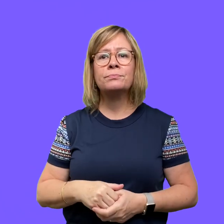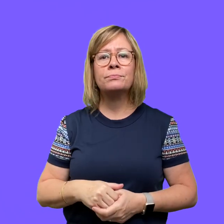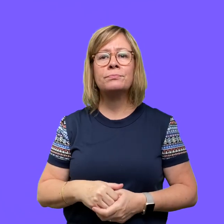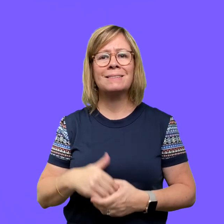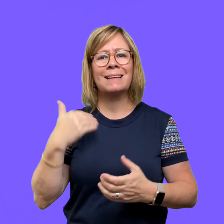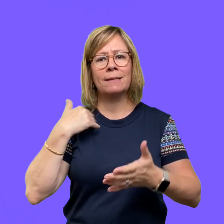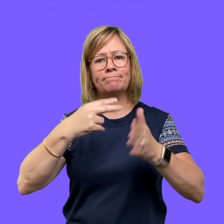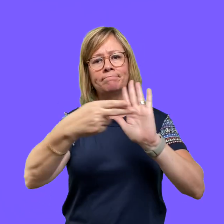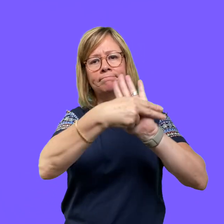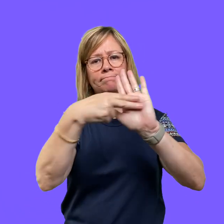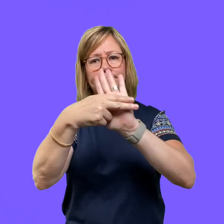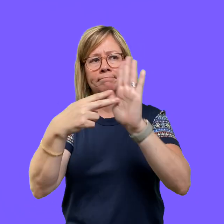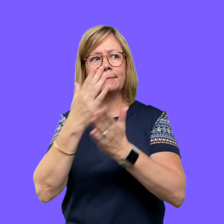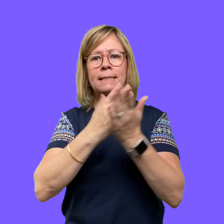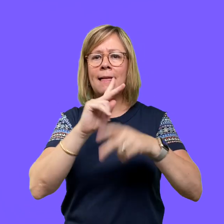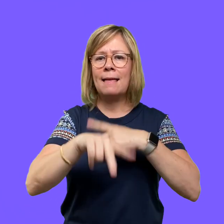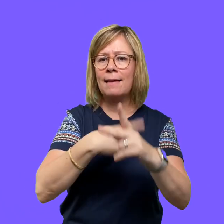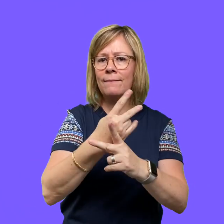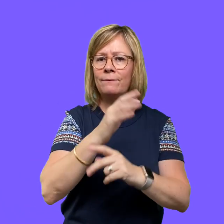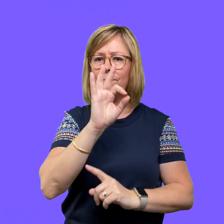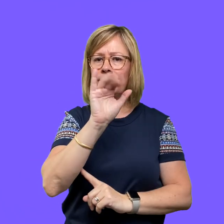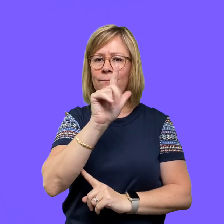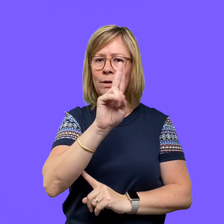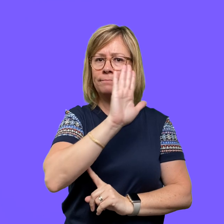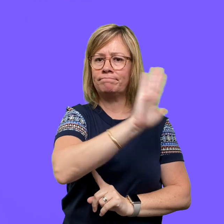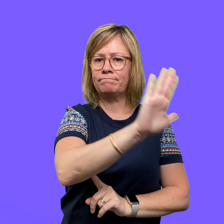There are several different types of influenza.